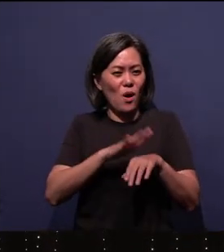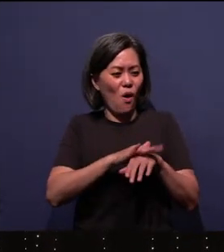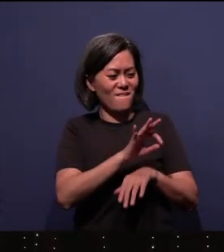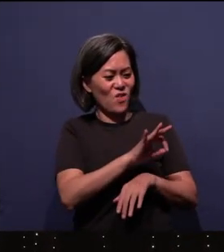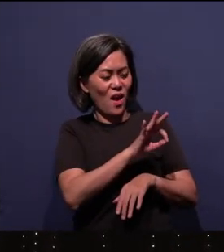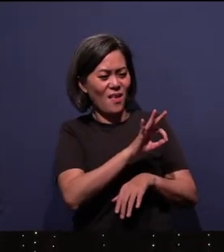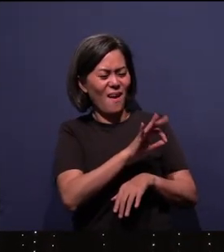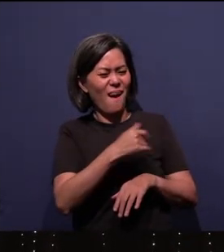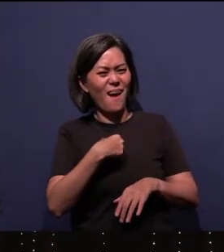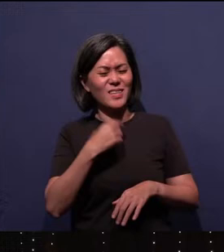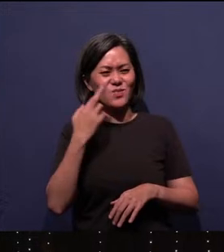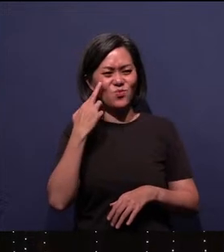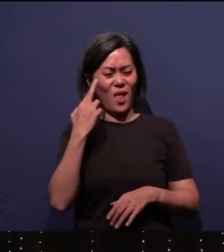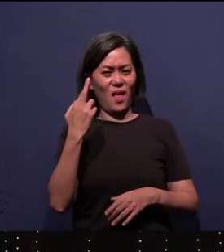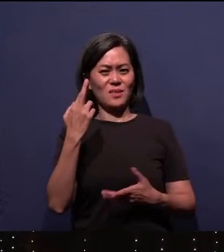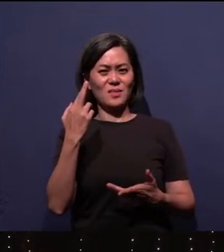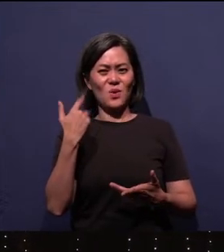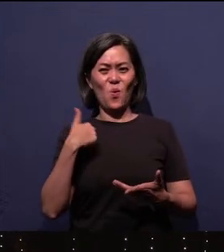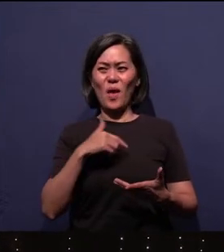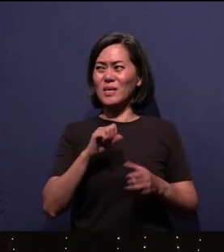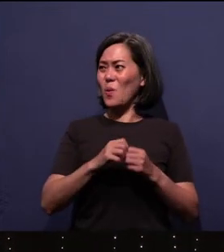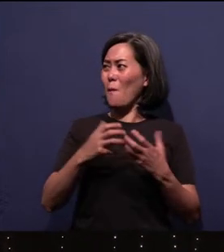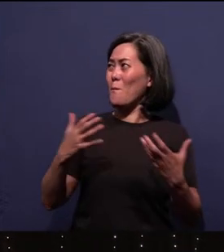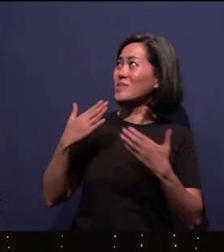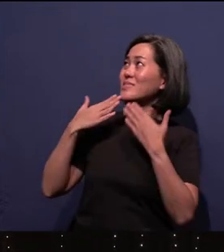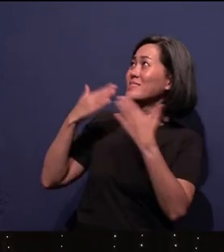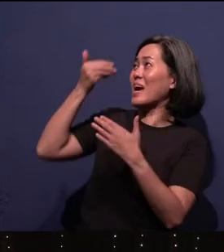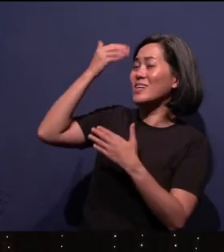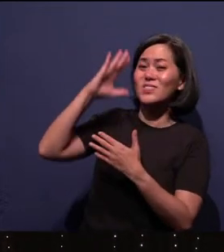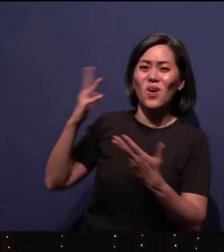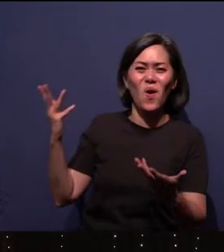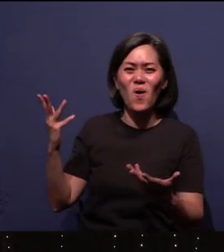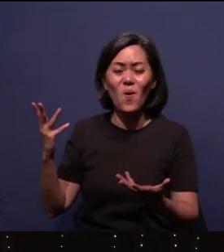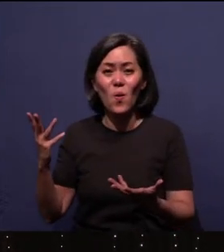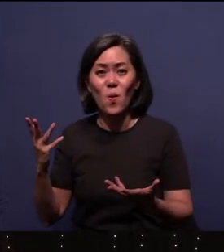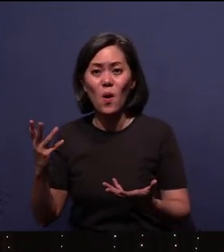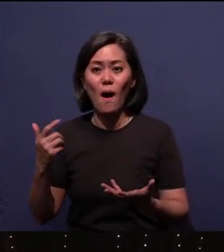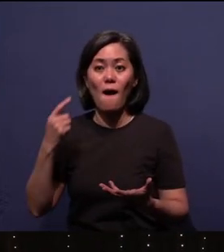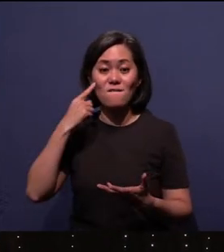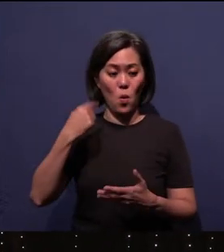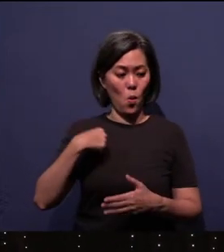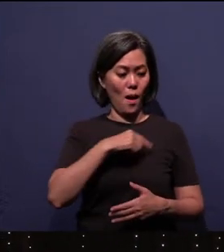I realized we have so much to thank God for. I mean, for us, we were acting on stage.